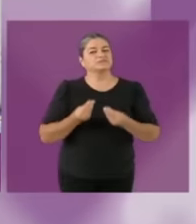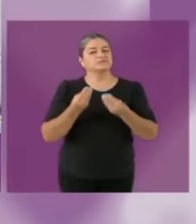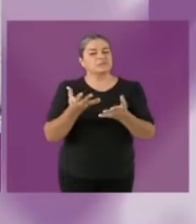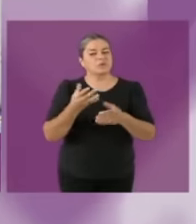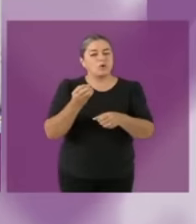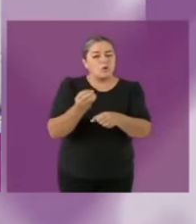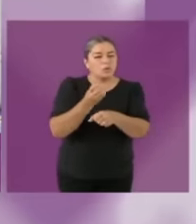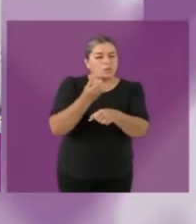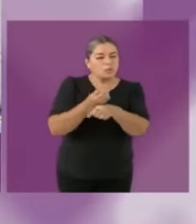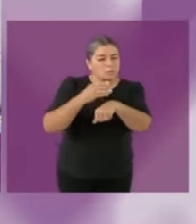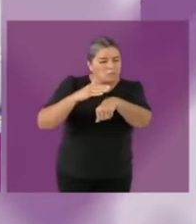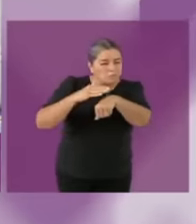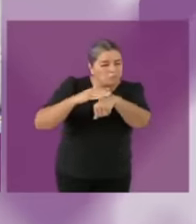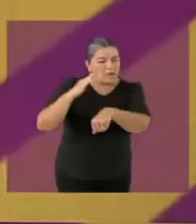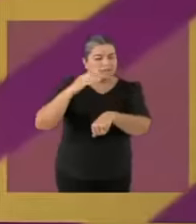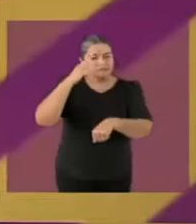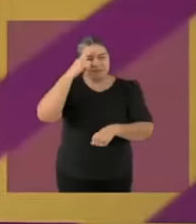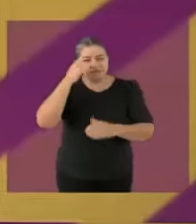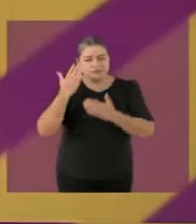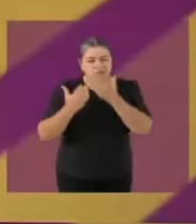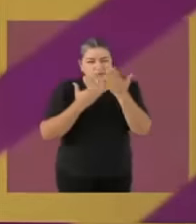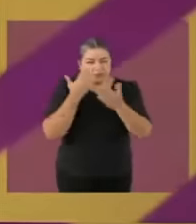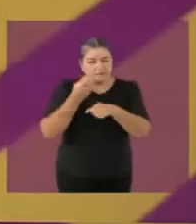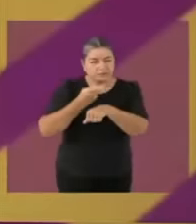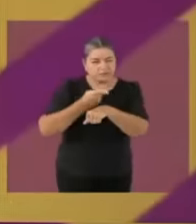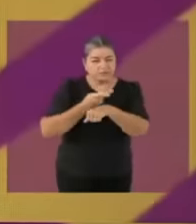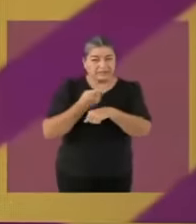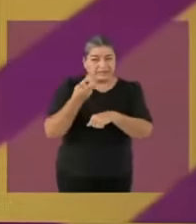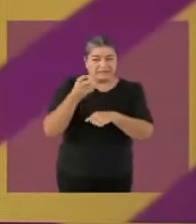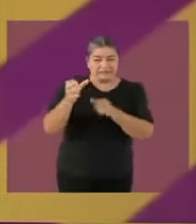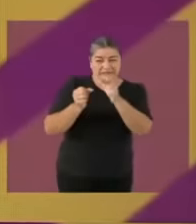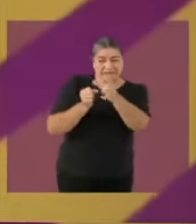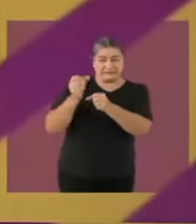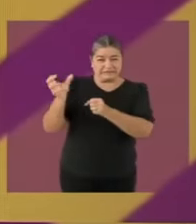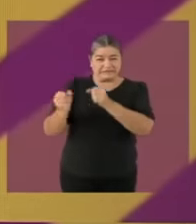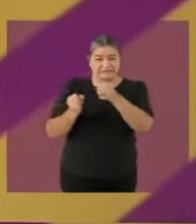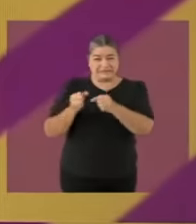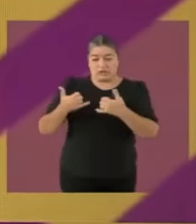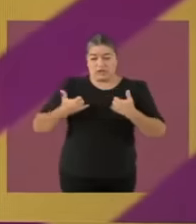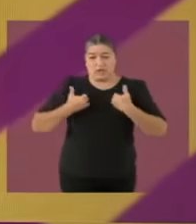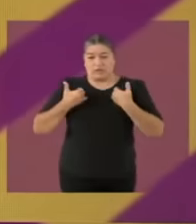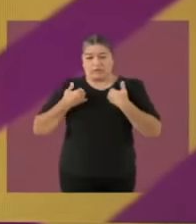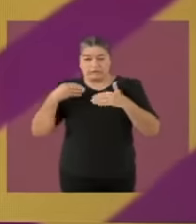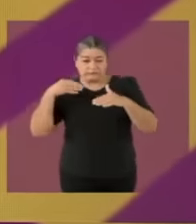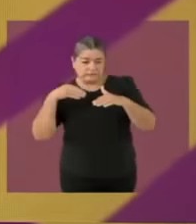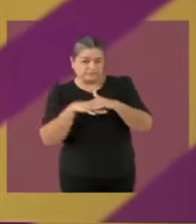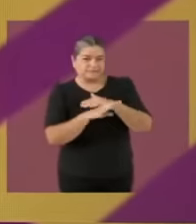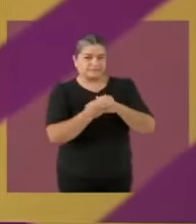young people in the classroom than on the street and on the other hand, more universities. When I was head